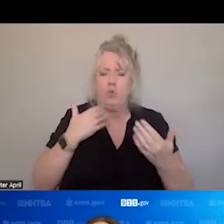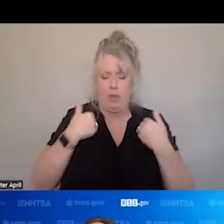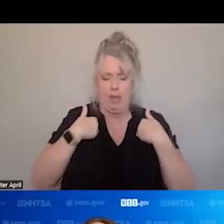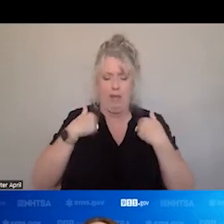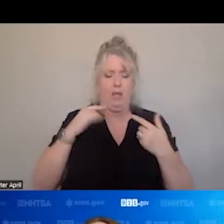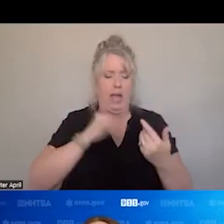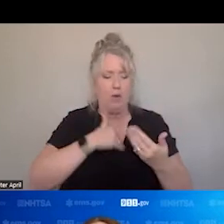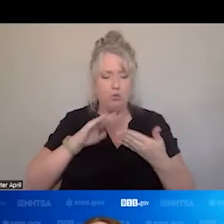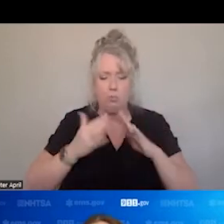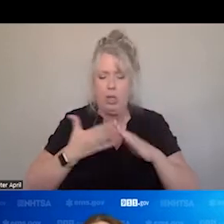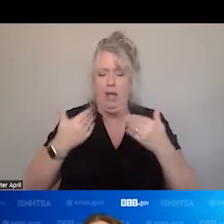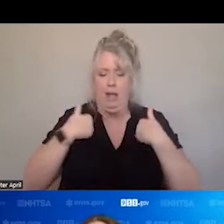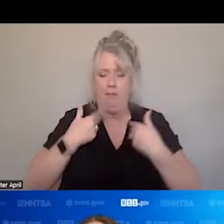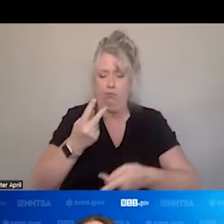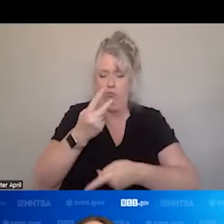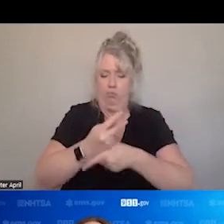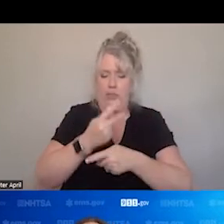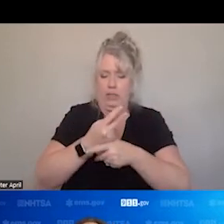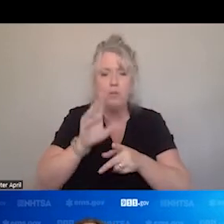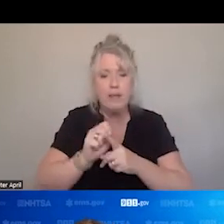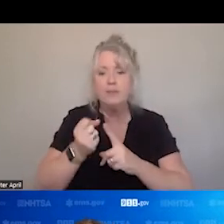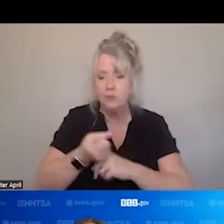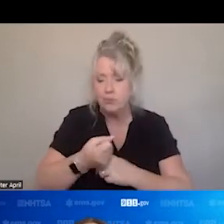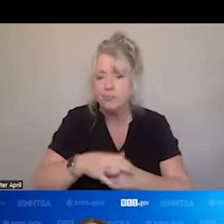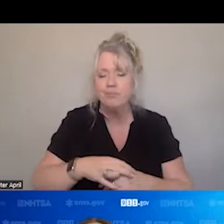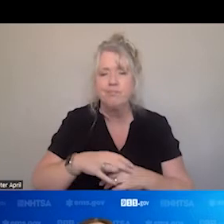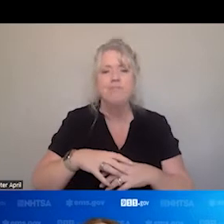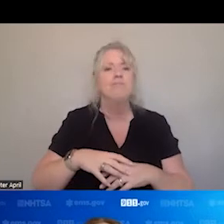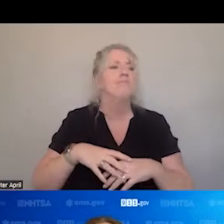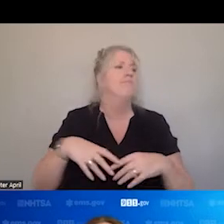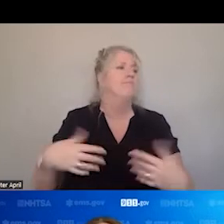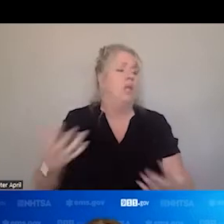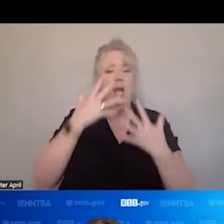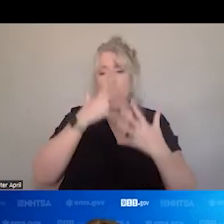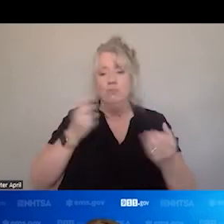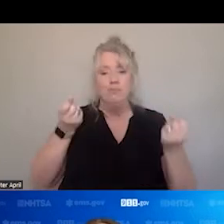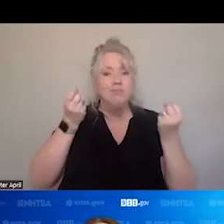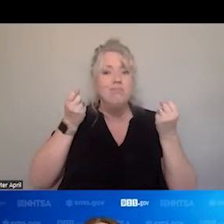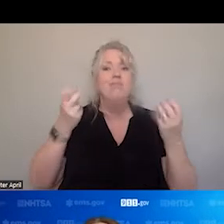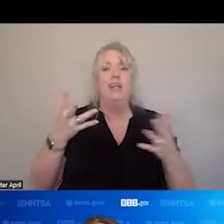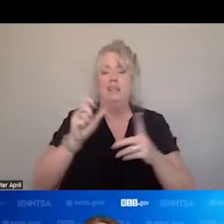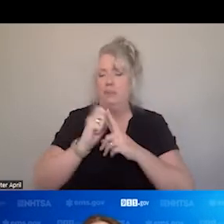TO TAKE CARE OF THIS SITUATION? UNFORTUNATELY, IN MANY SETTINGS, WE ARE LIMITED BY OUR PROTOCOLS AND